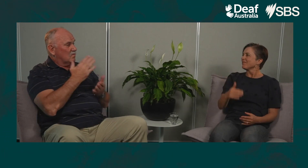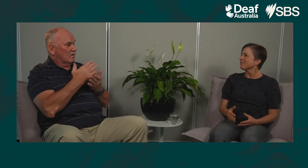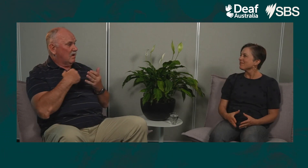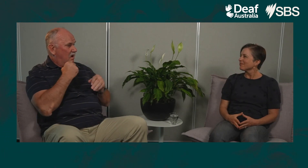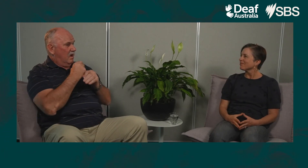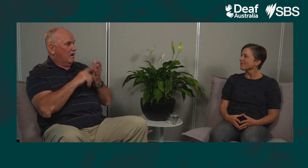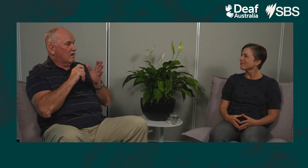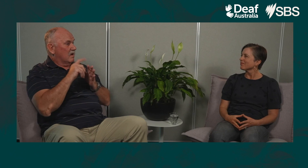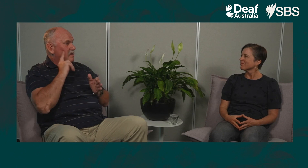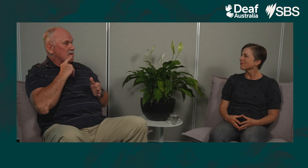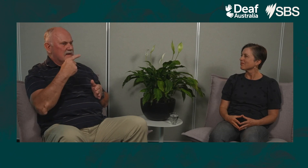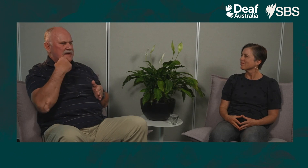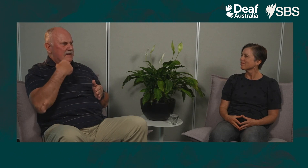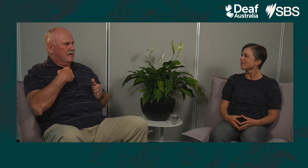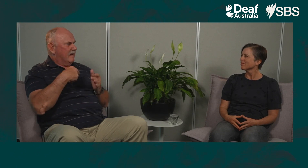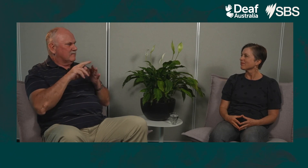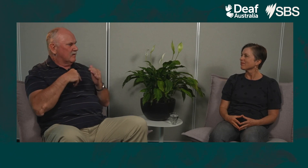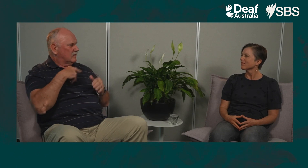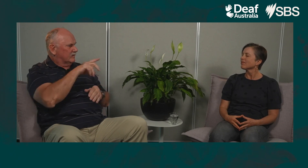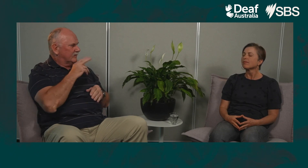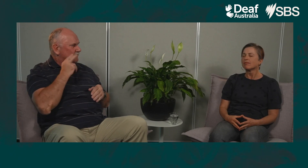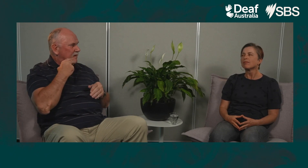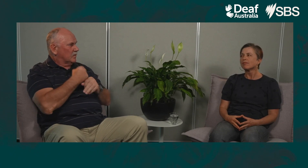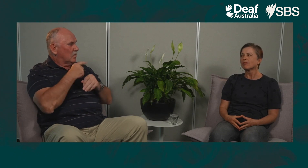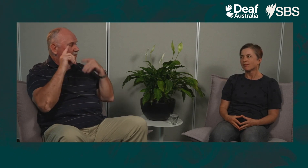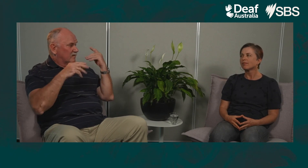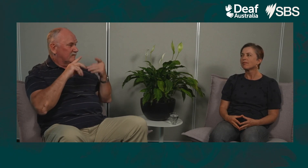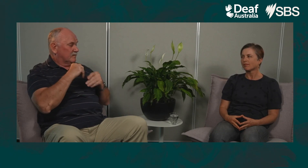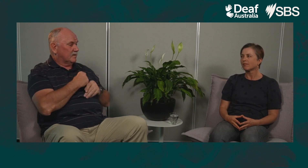You know, I'm really glad that hearing people have made us aware to these facts,